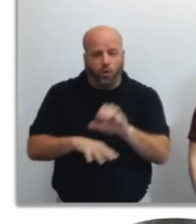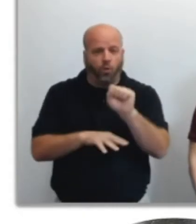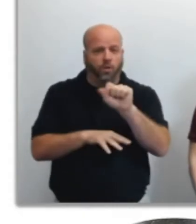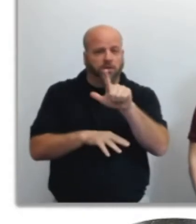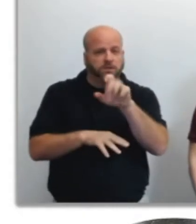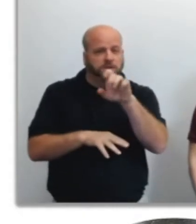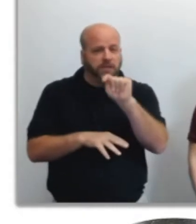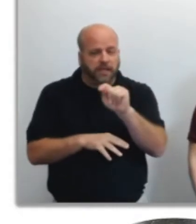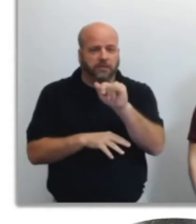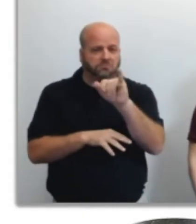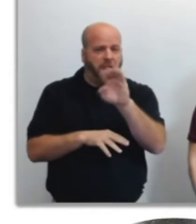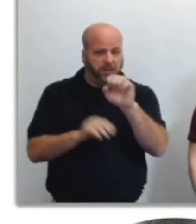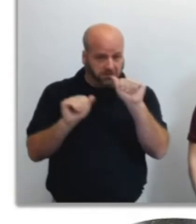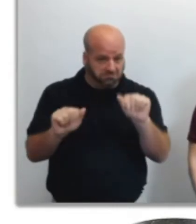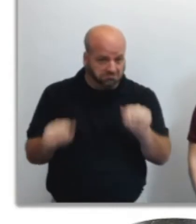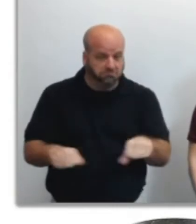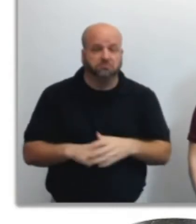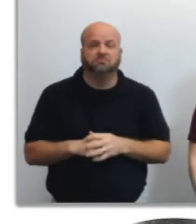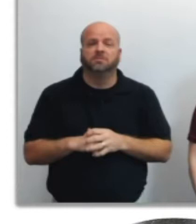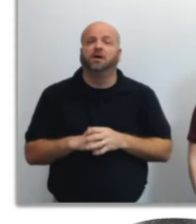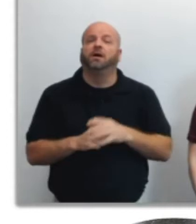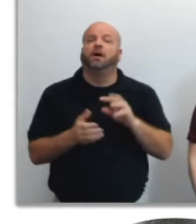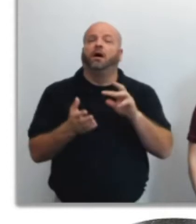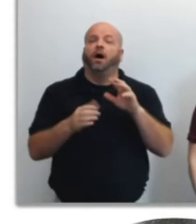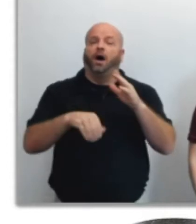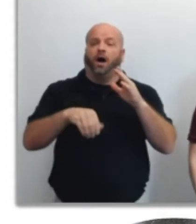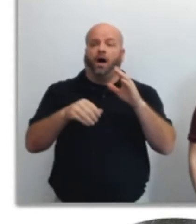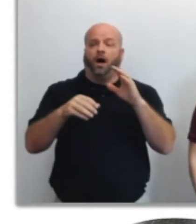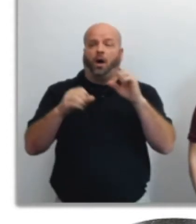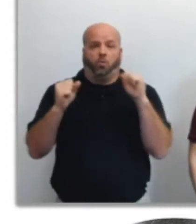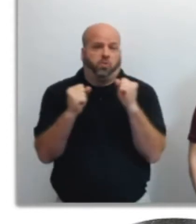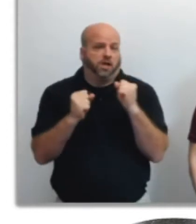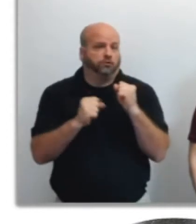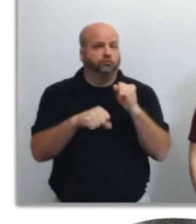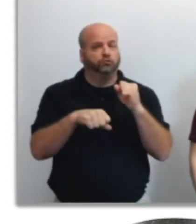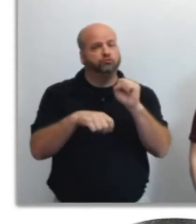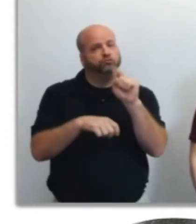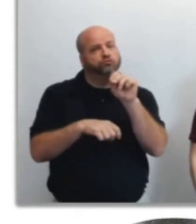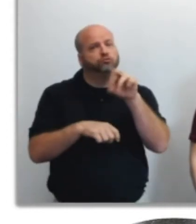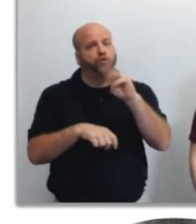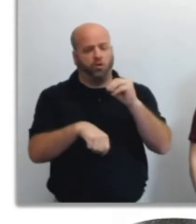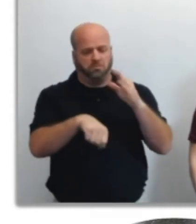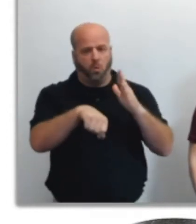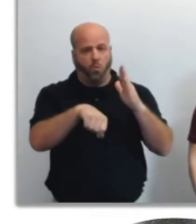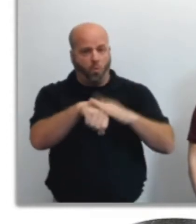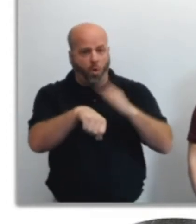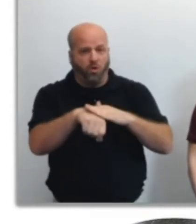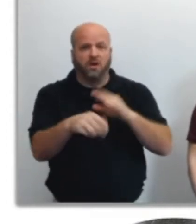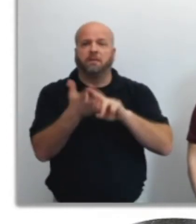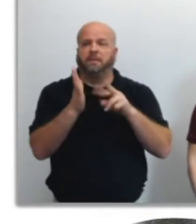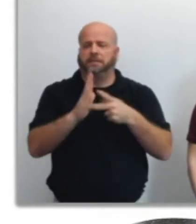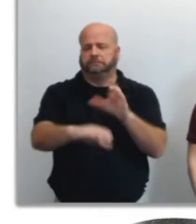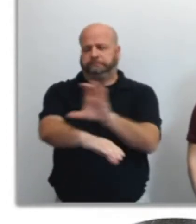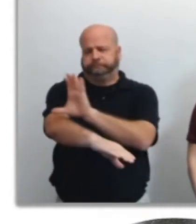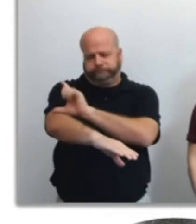A Winter Storm Warning means that significant impacts from high amounts of snow, sleet, or ice are expected.